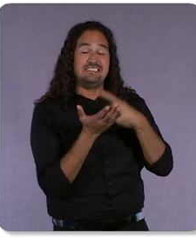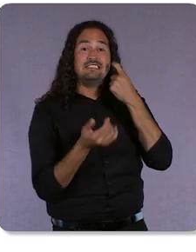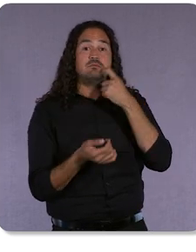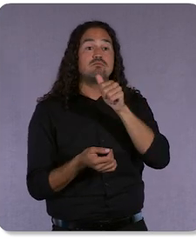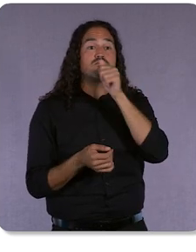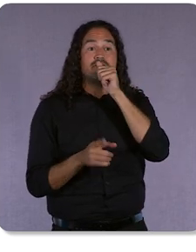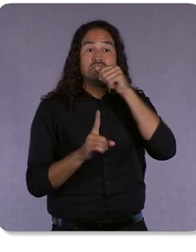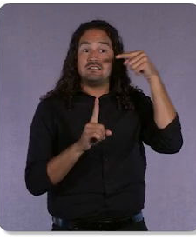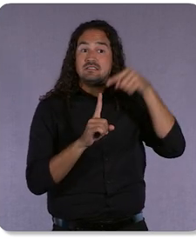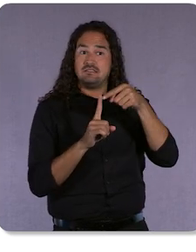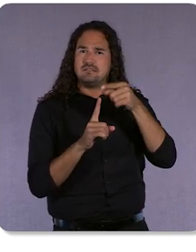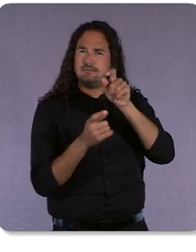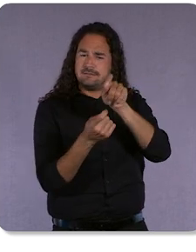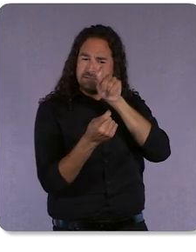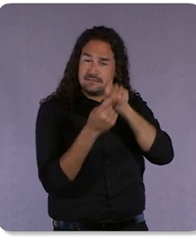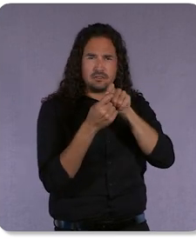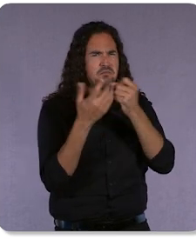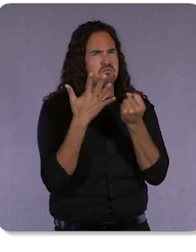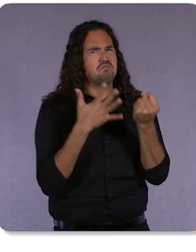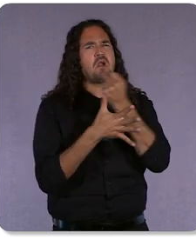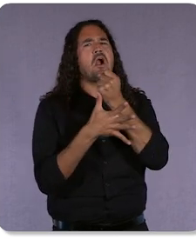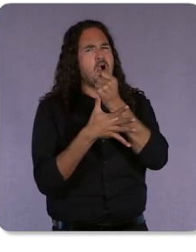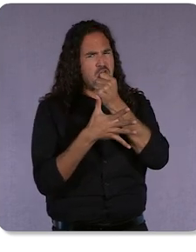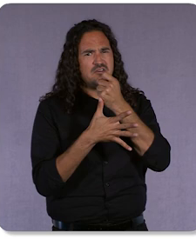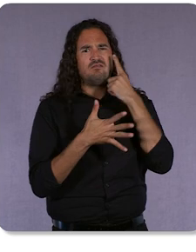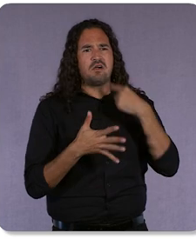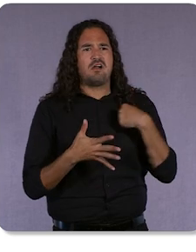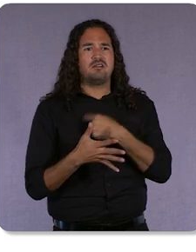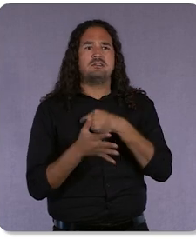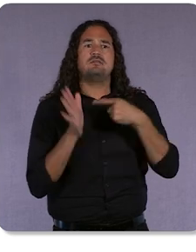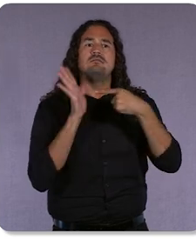It’s possible to model buying journeys with precision even as there’s less data available,